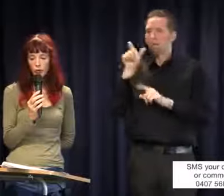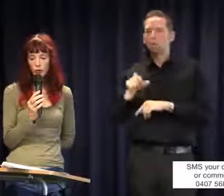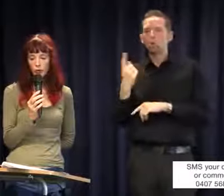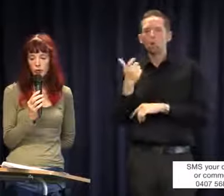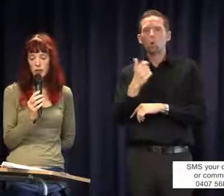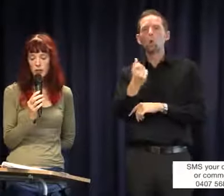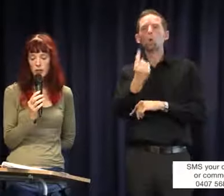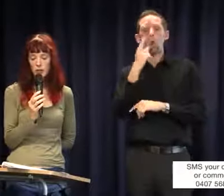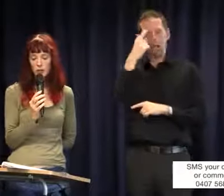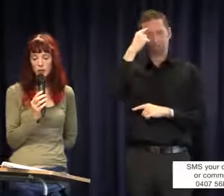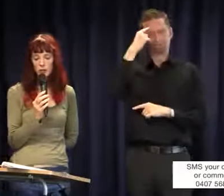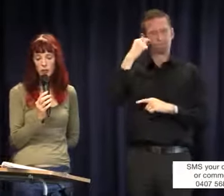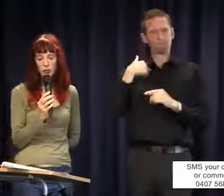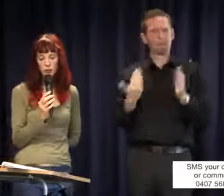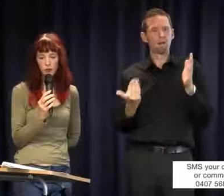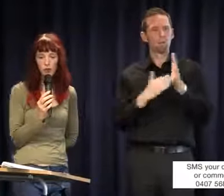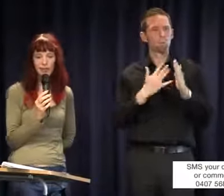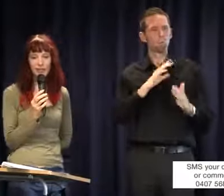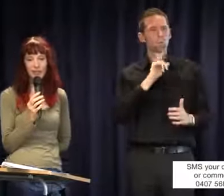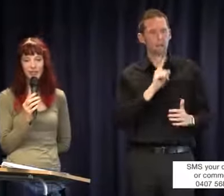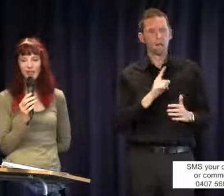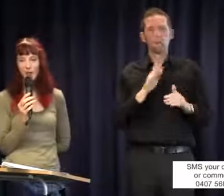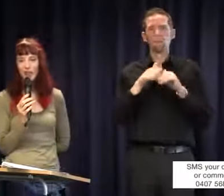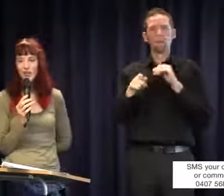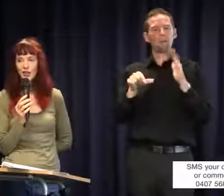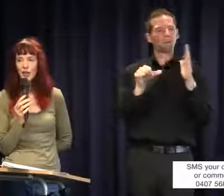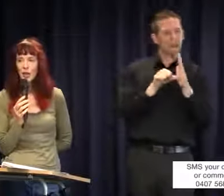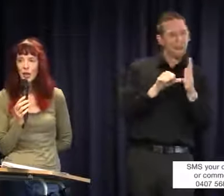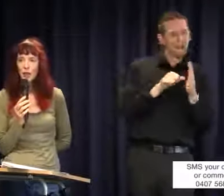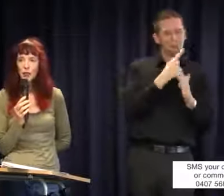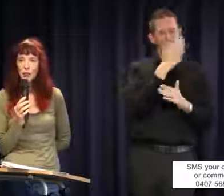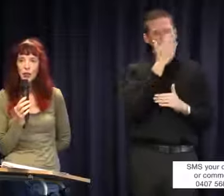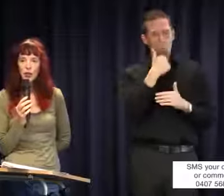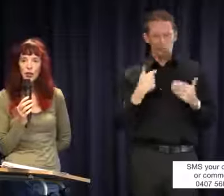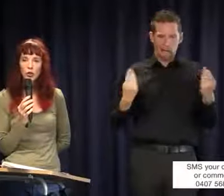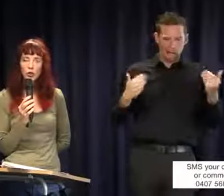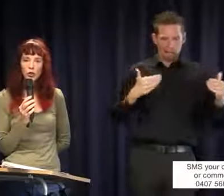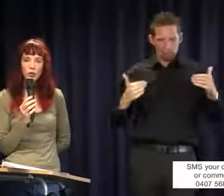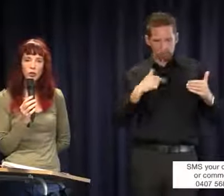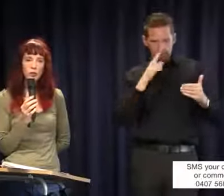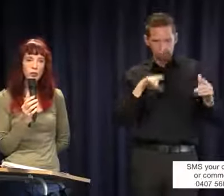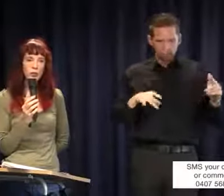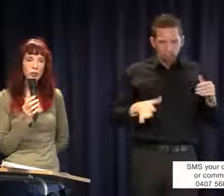reminded me to say in terms of money and unjustifiable hardship the sorts of schools that may not